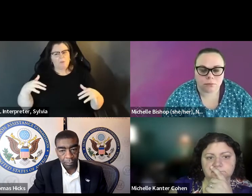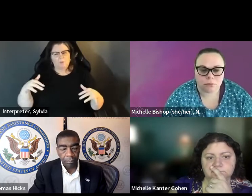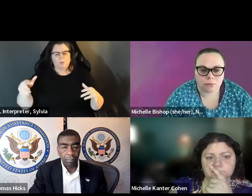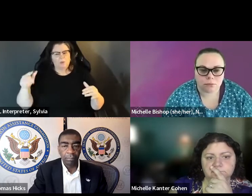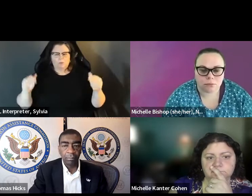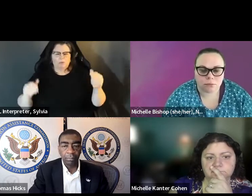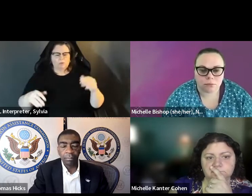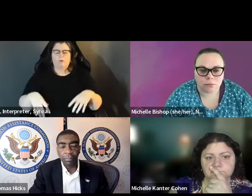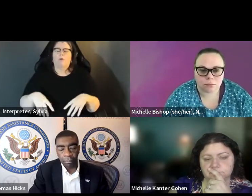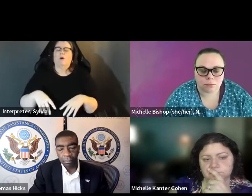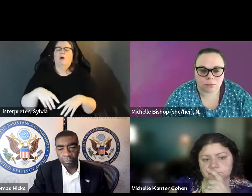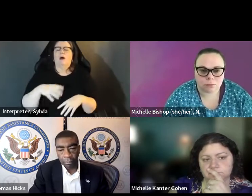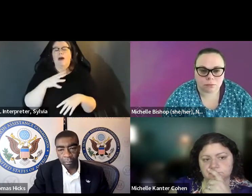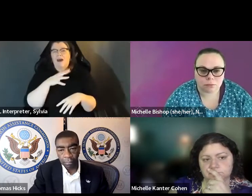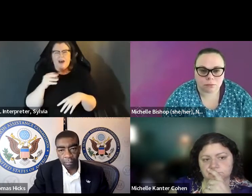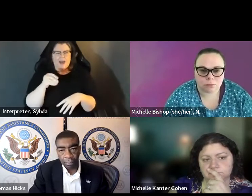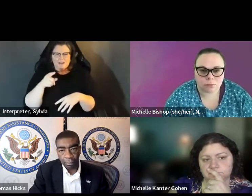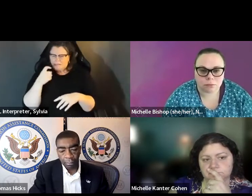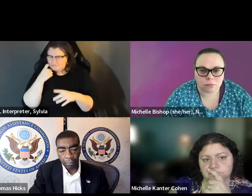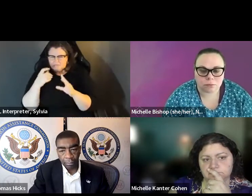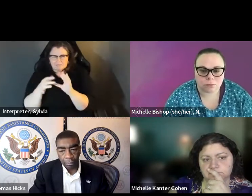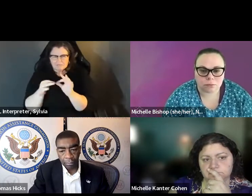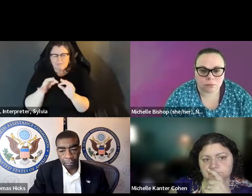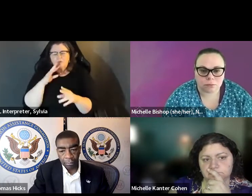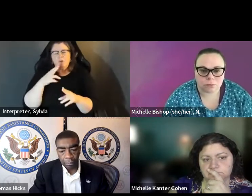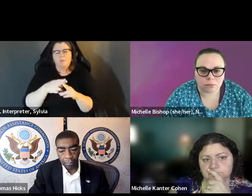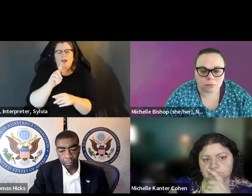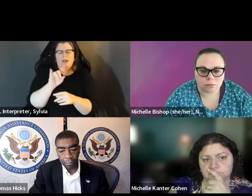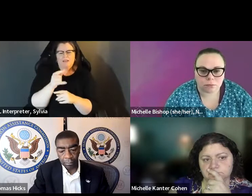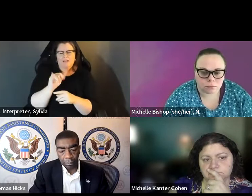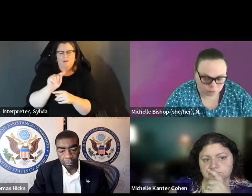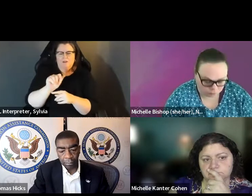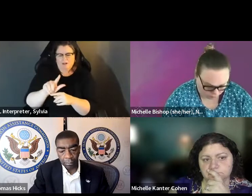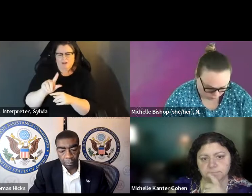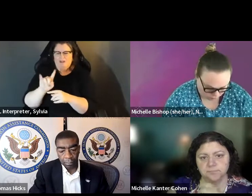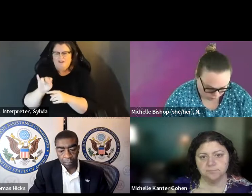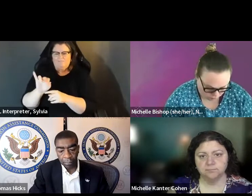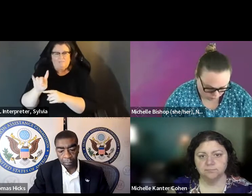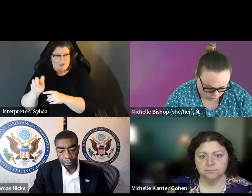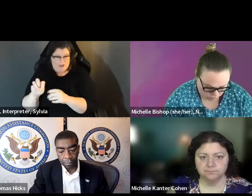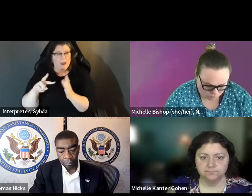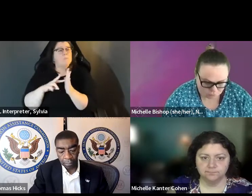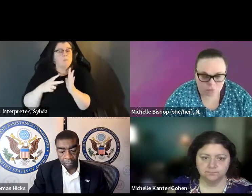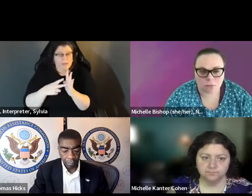factor. Another thing that plays into this is -- and someone referred to this earlier, the digital divide.